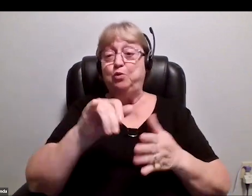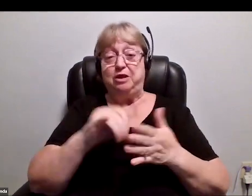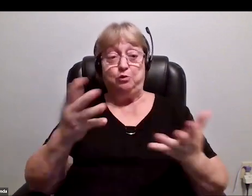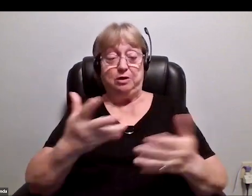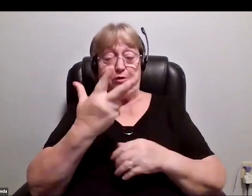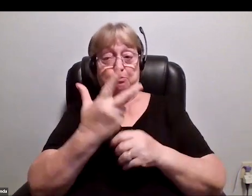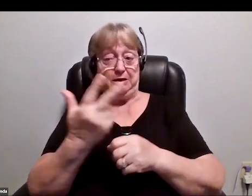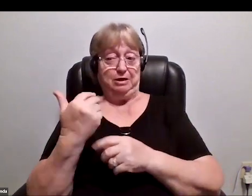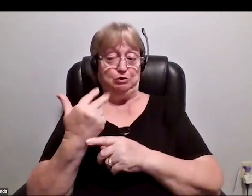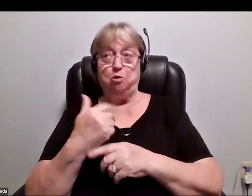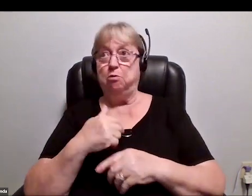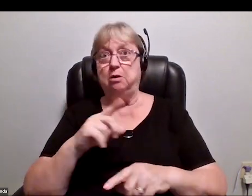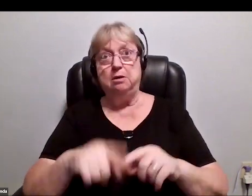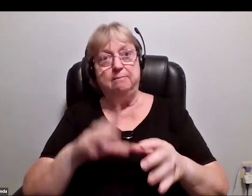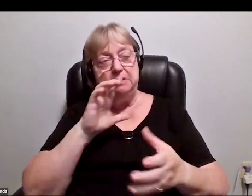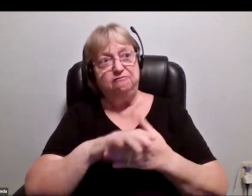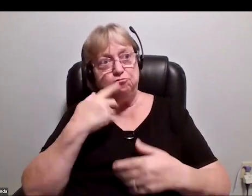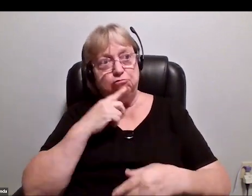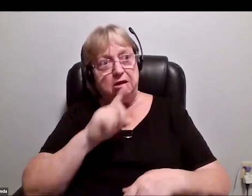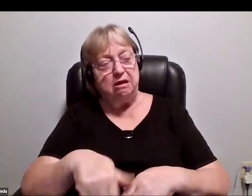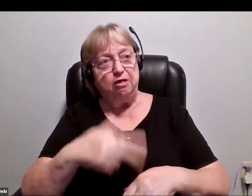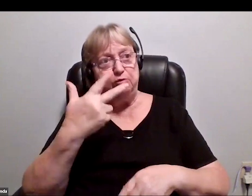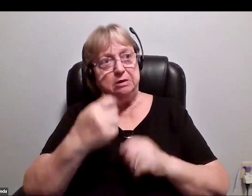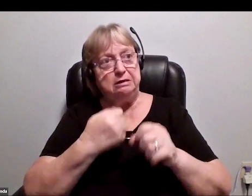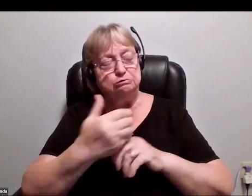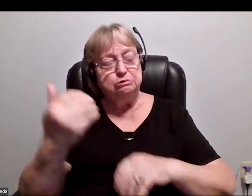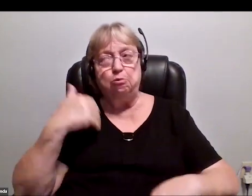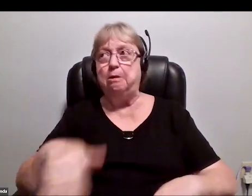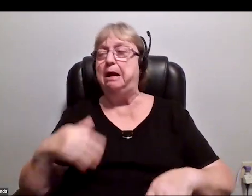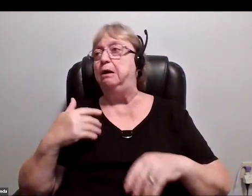I can't believe, is it really that long? Nearly, right? Wow.